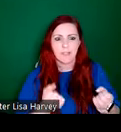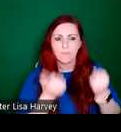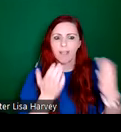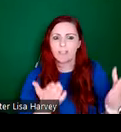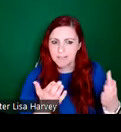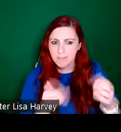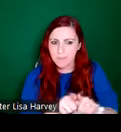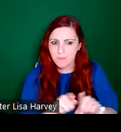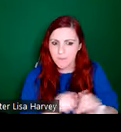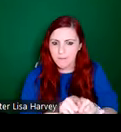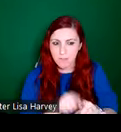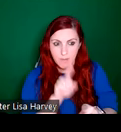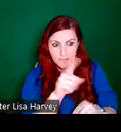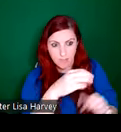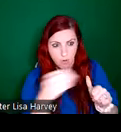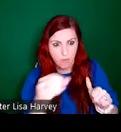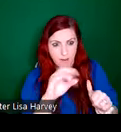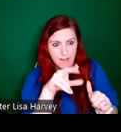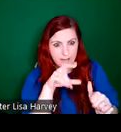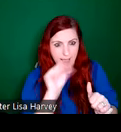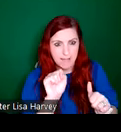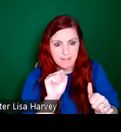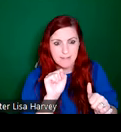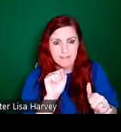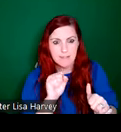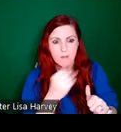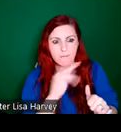another stained glass piece in our exhibition from our collections, "Three